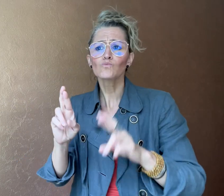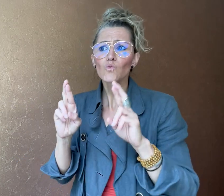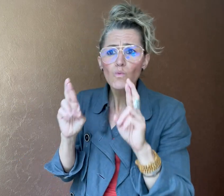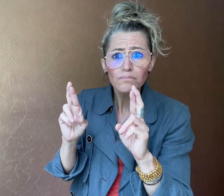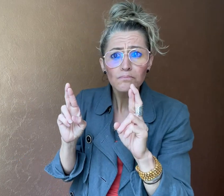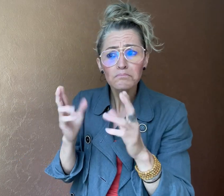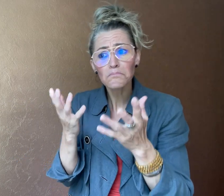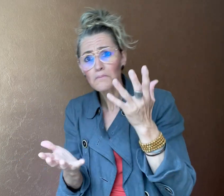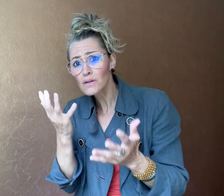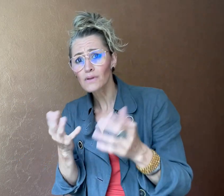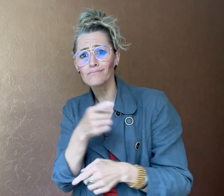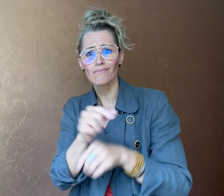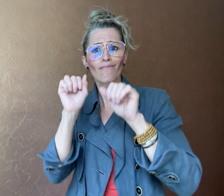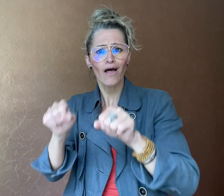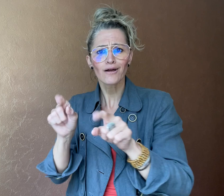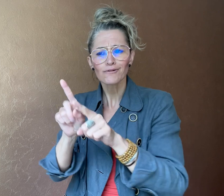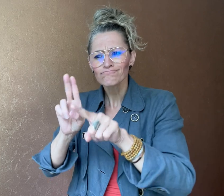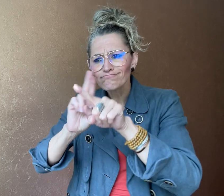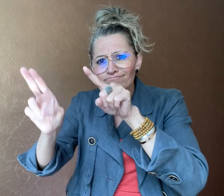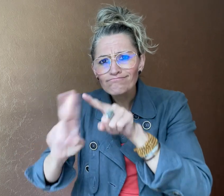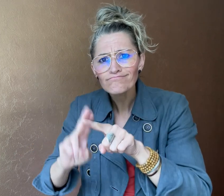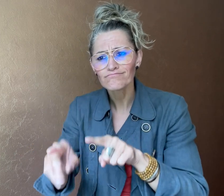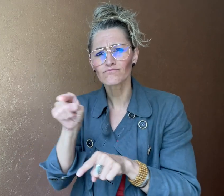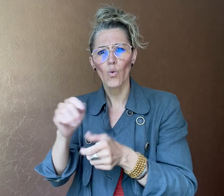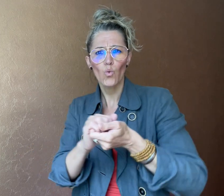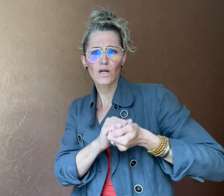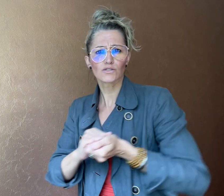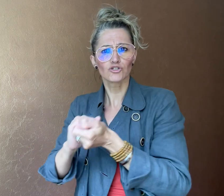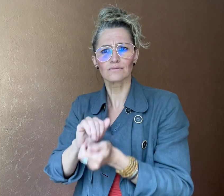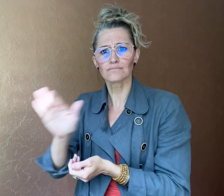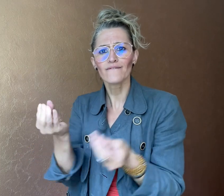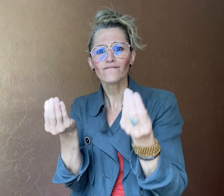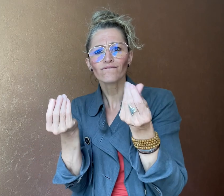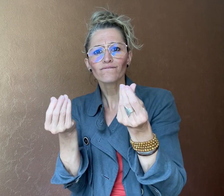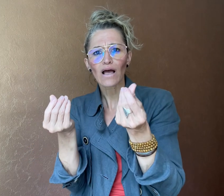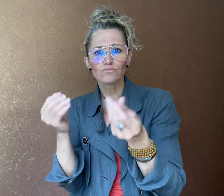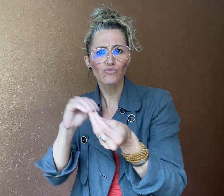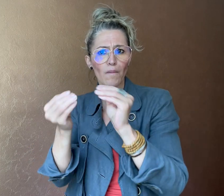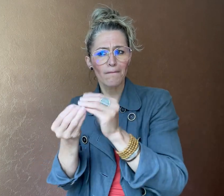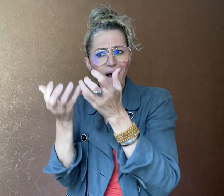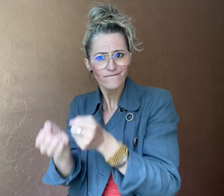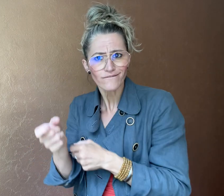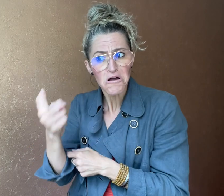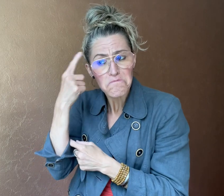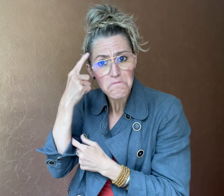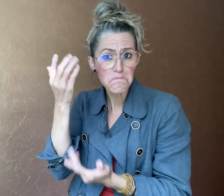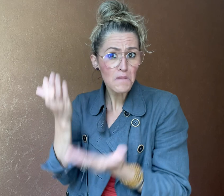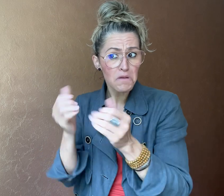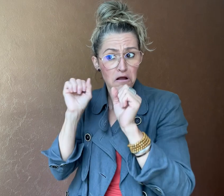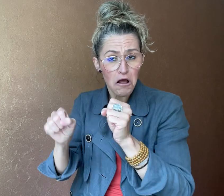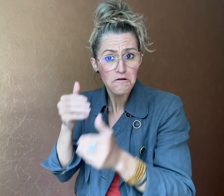financial problems when he applied for the position.